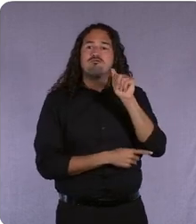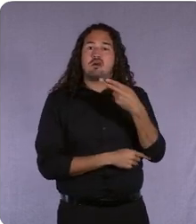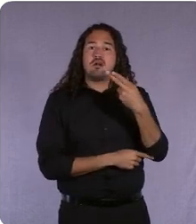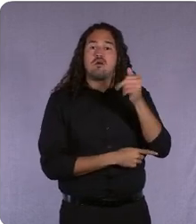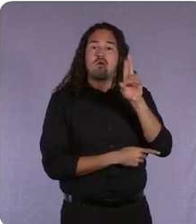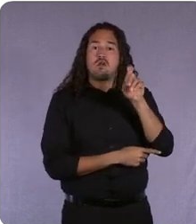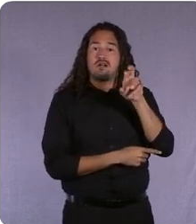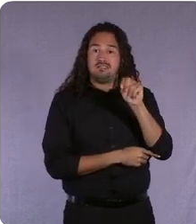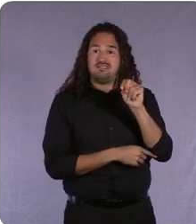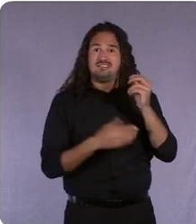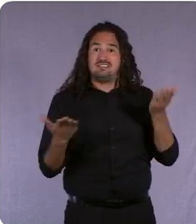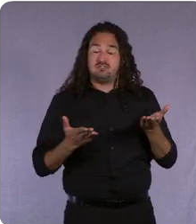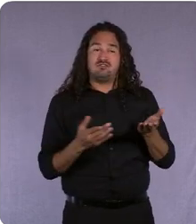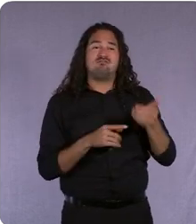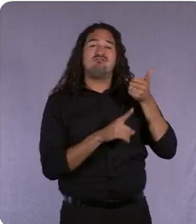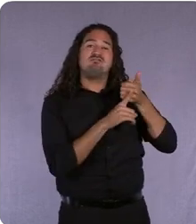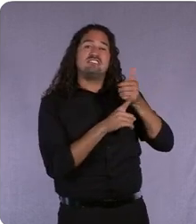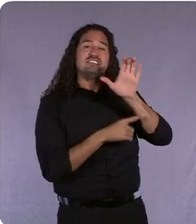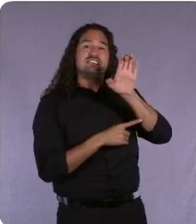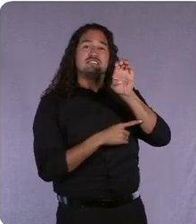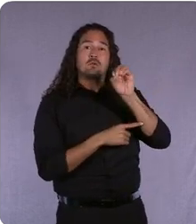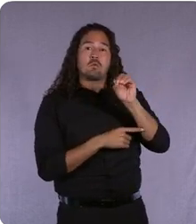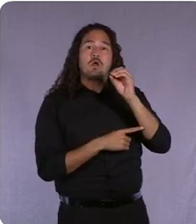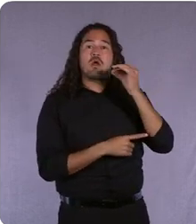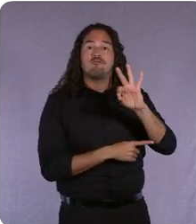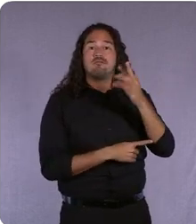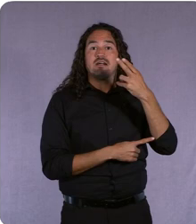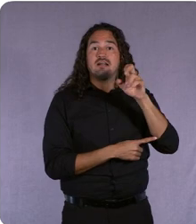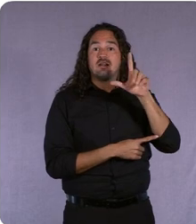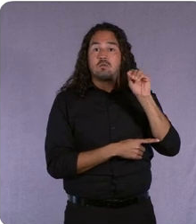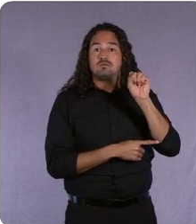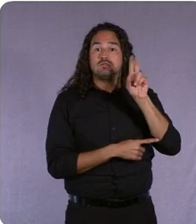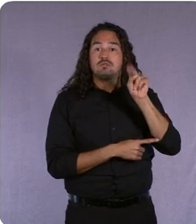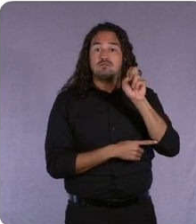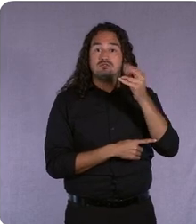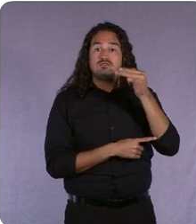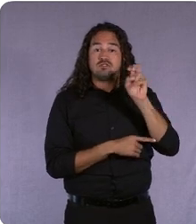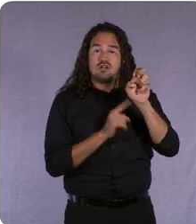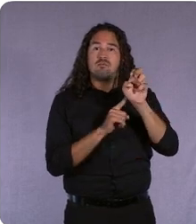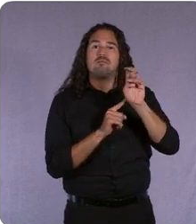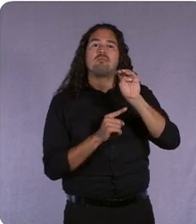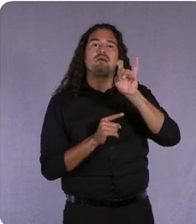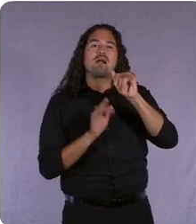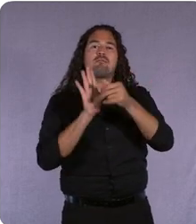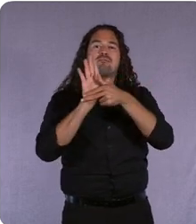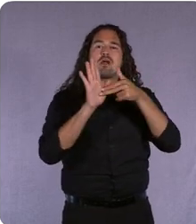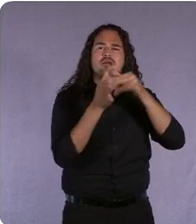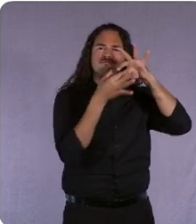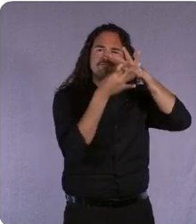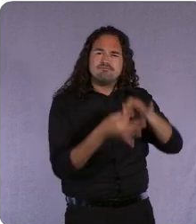who is the CEO of Hello Sunshine, the media brand anchored in storytelling with a mission to change